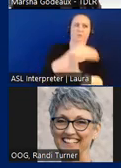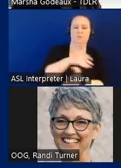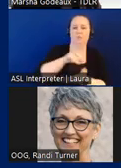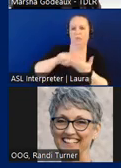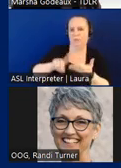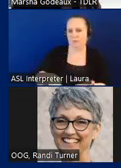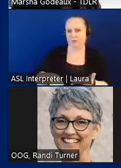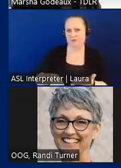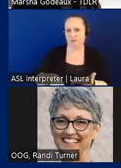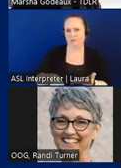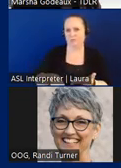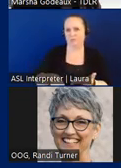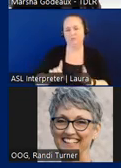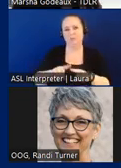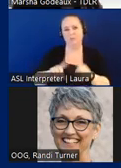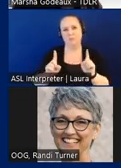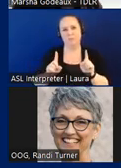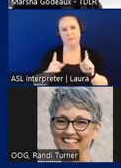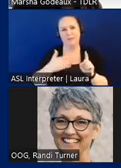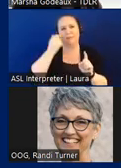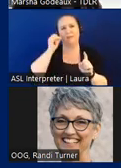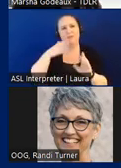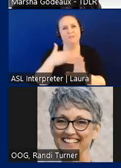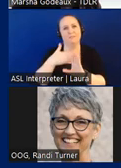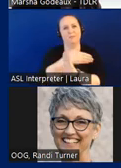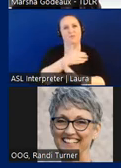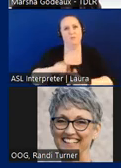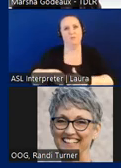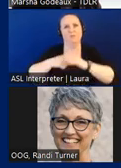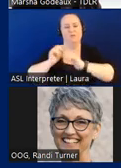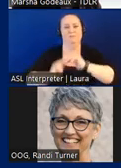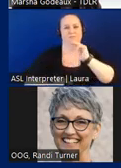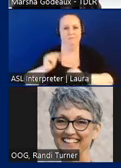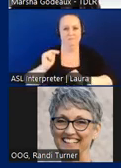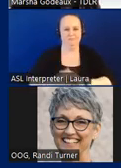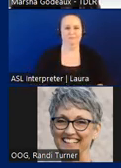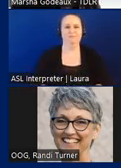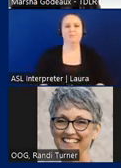advantageous if it's completed prior to the start of construction. By law it's the responsibility